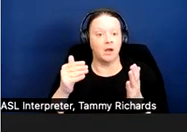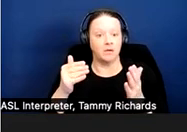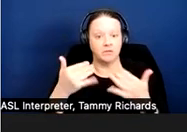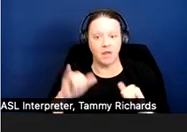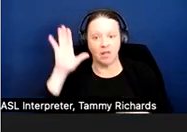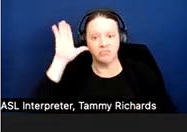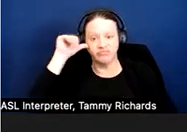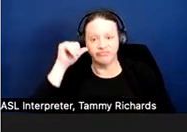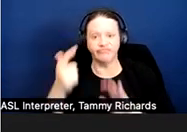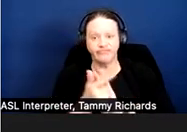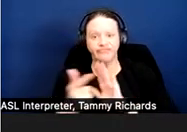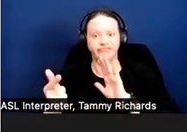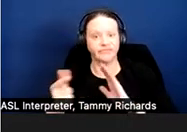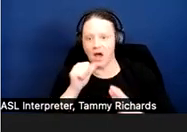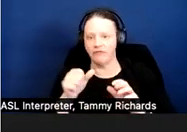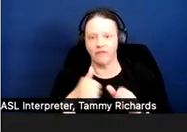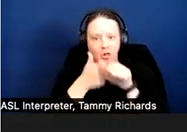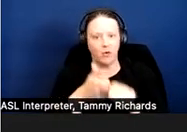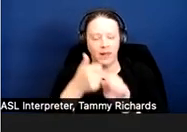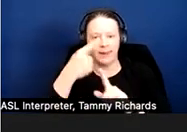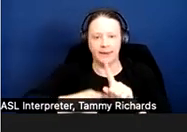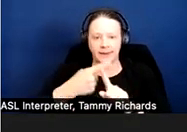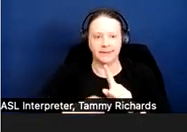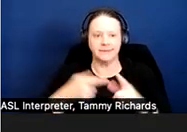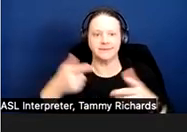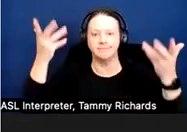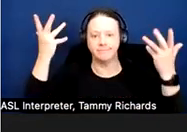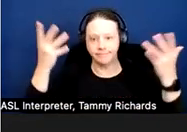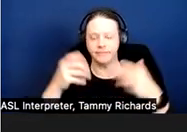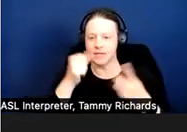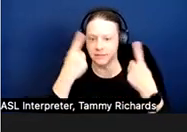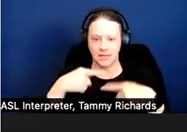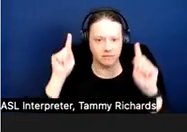So if you're working with someone who has been given an accommodation plan, you know,